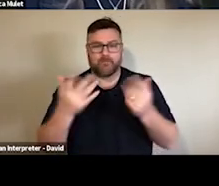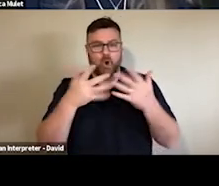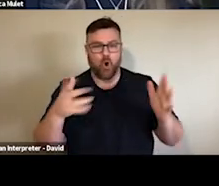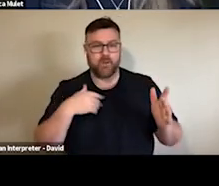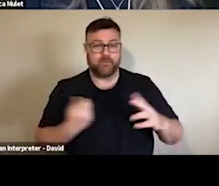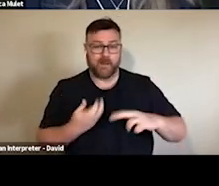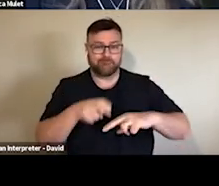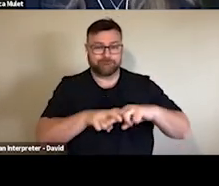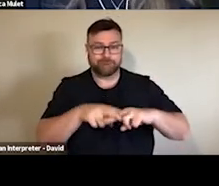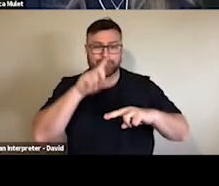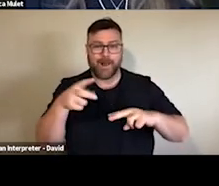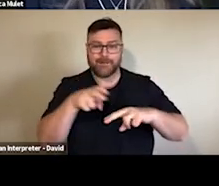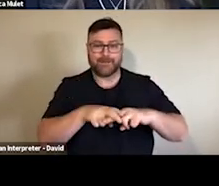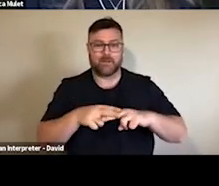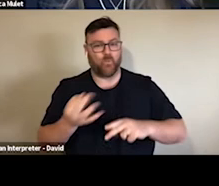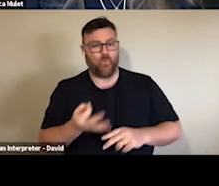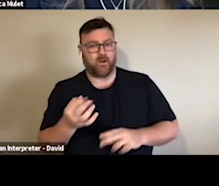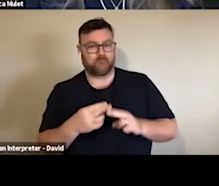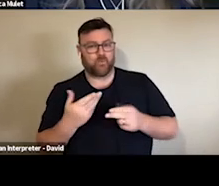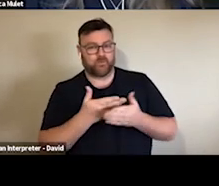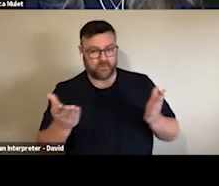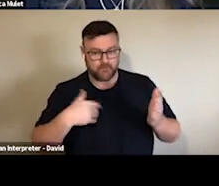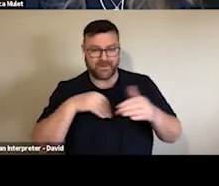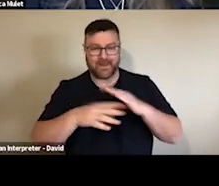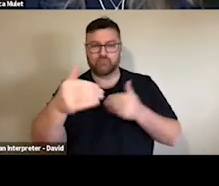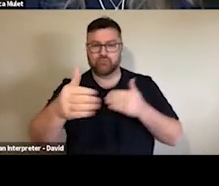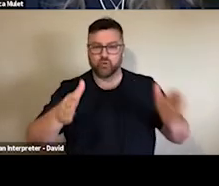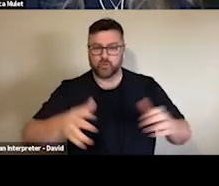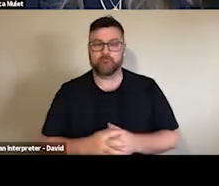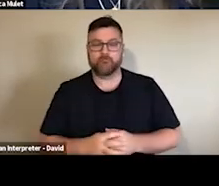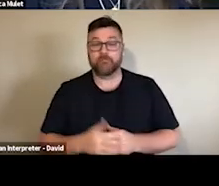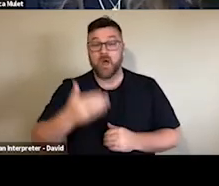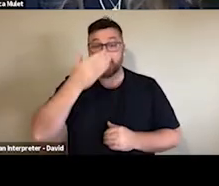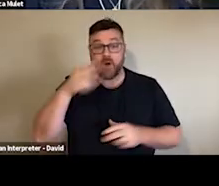Some people are waiting for the infection to drop.